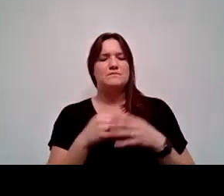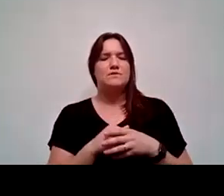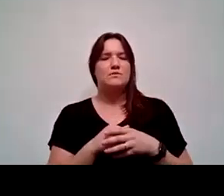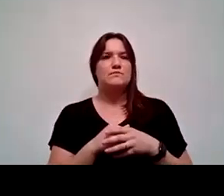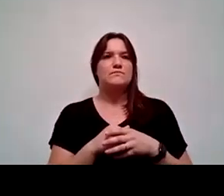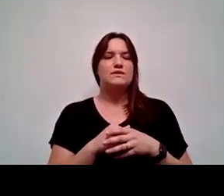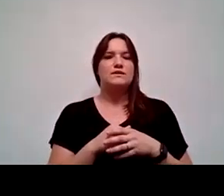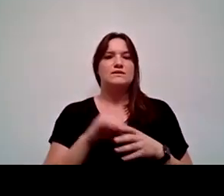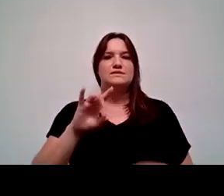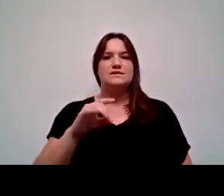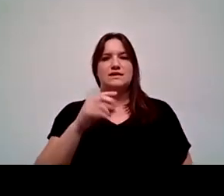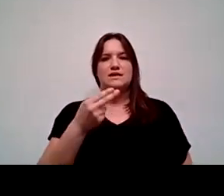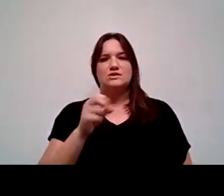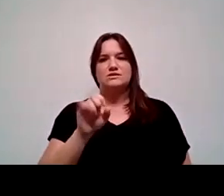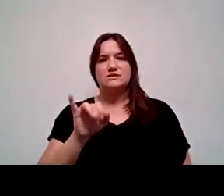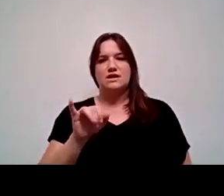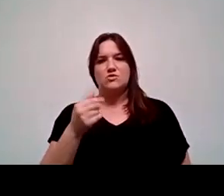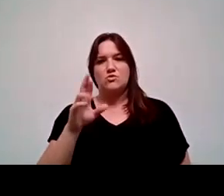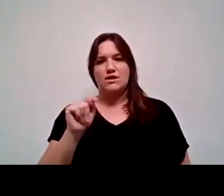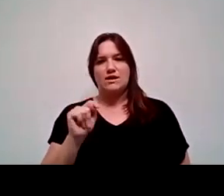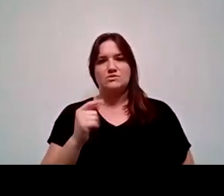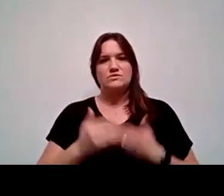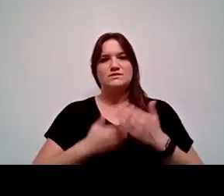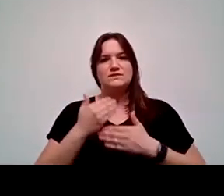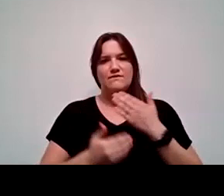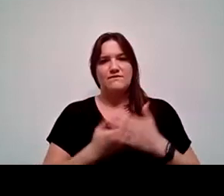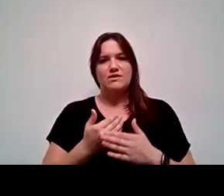DHSI grants. So Developing Hispanics Serving Institutions grants.